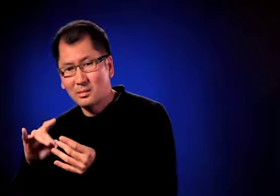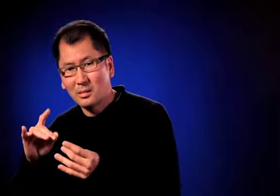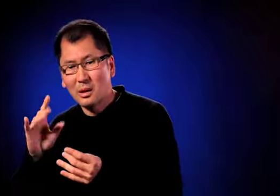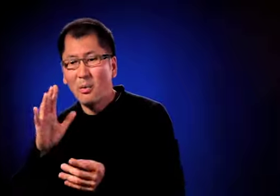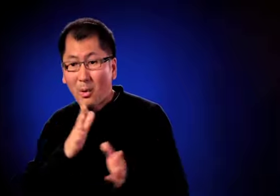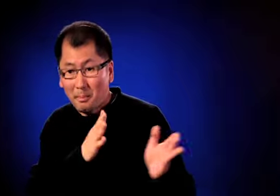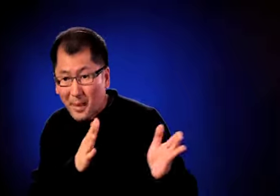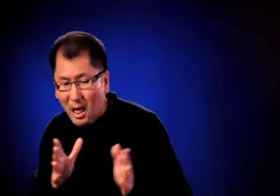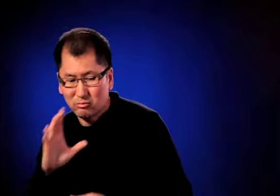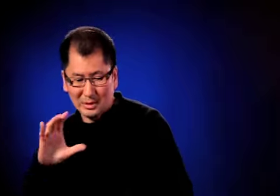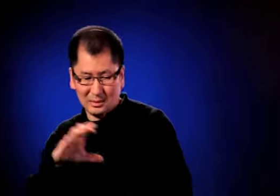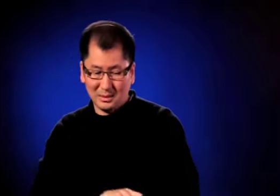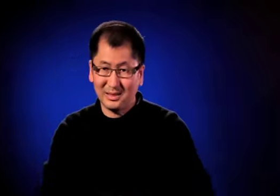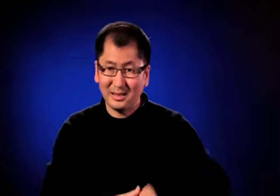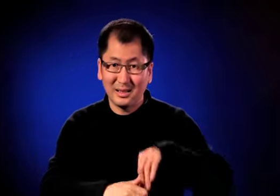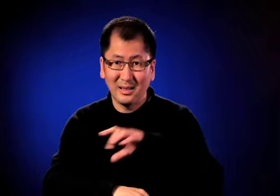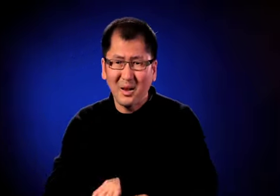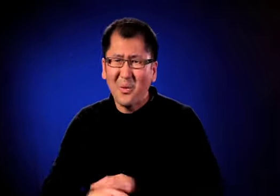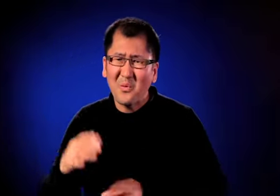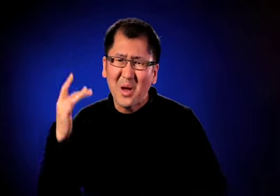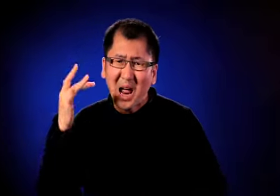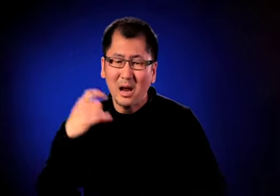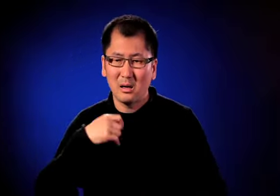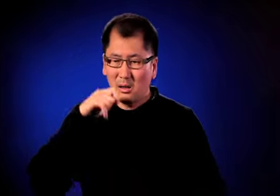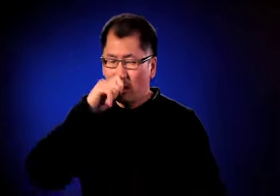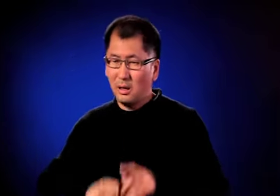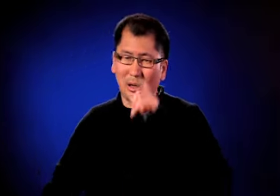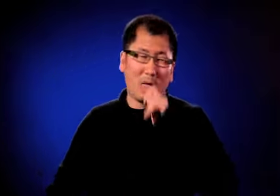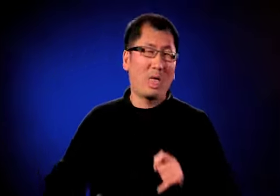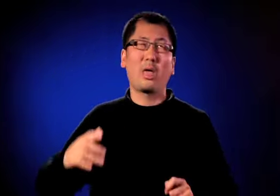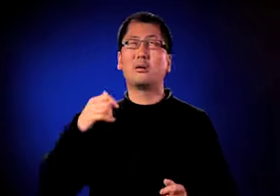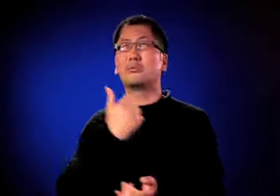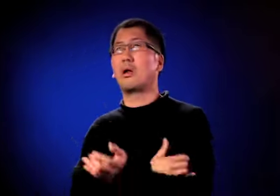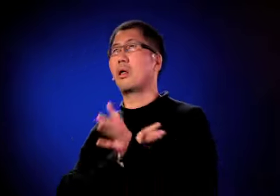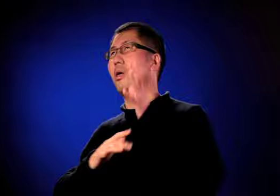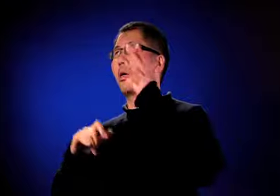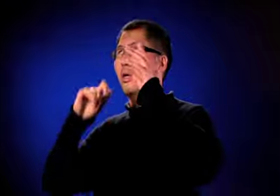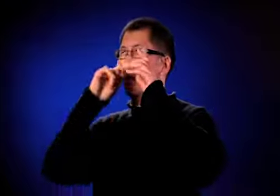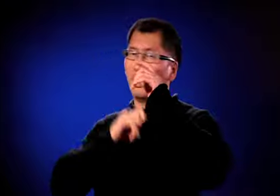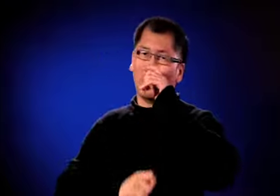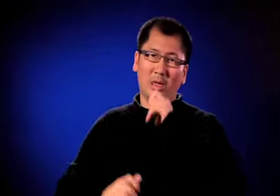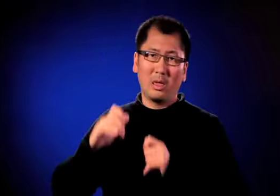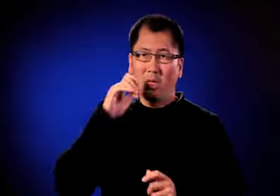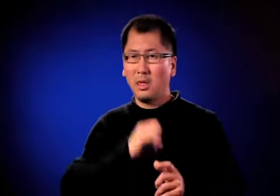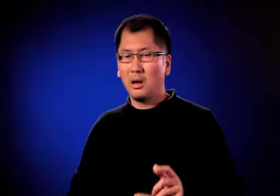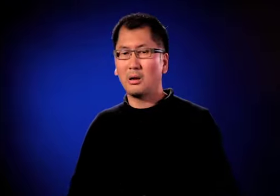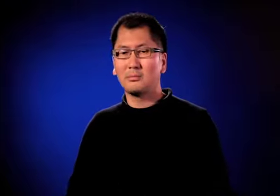needed to put me in restraints so I didn't pull out any of the tubes that were in me.